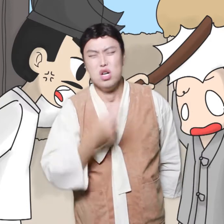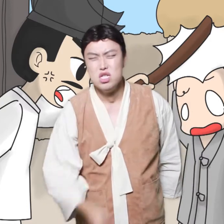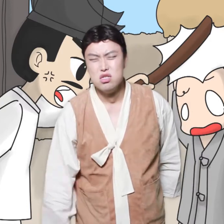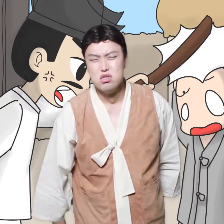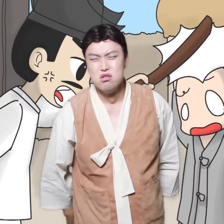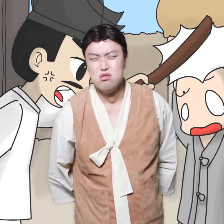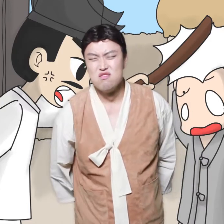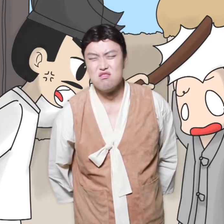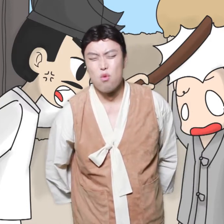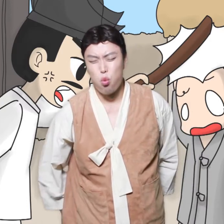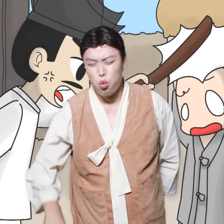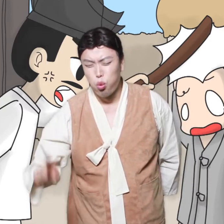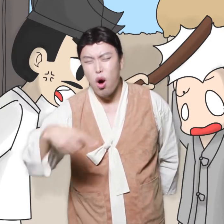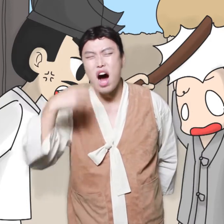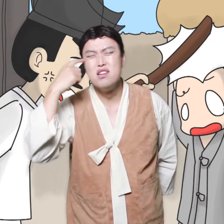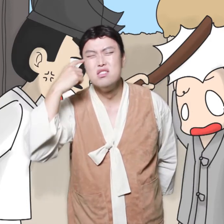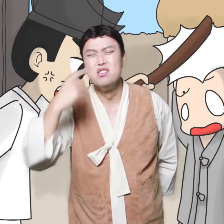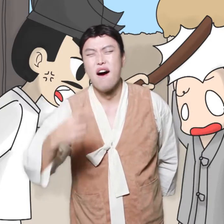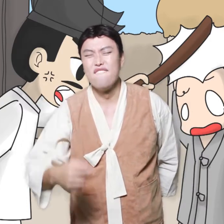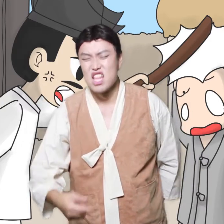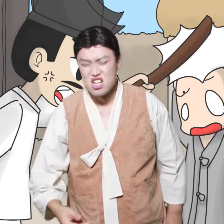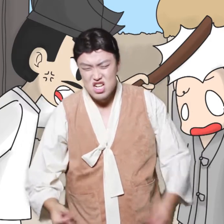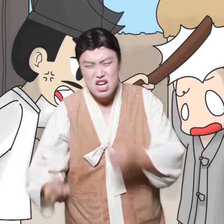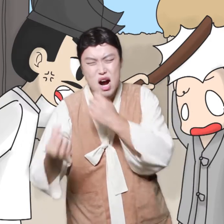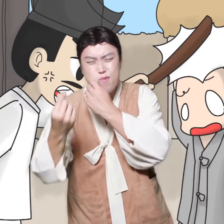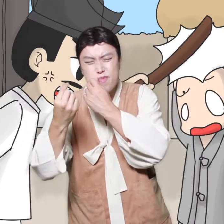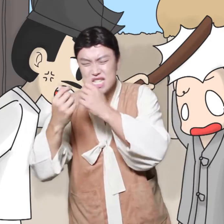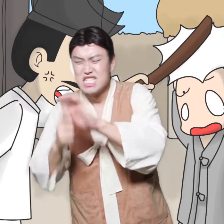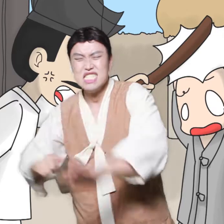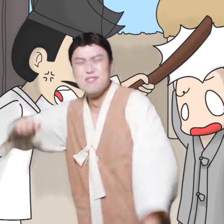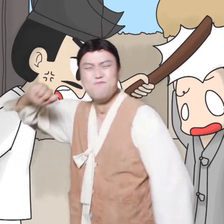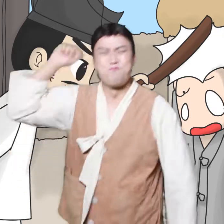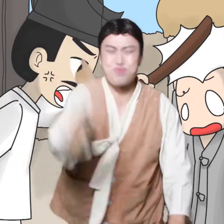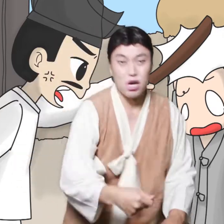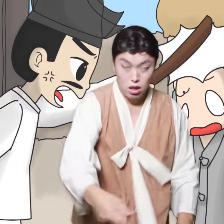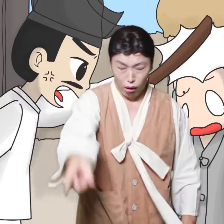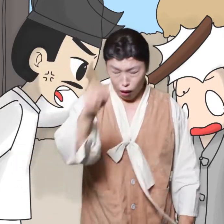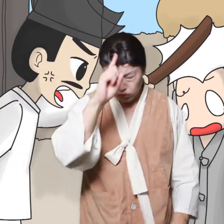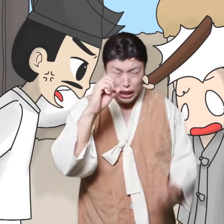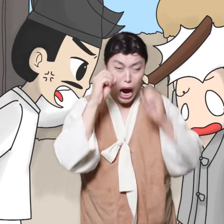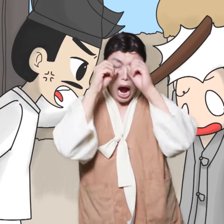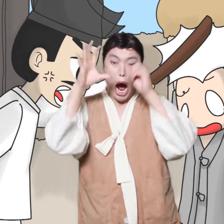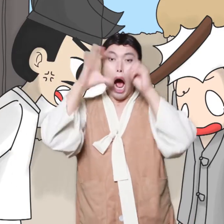Suddenly, the door opened. a man came out with an angry look.